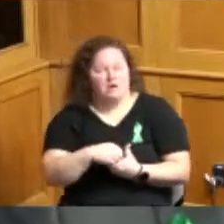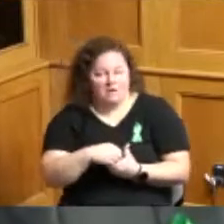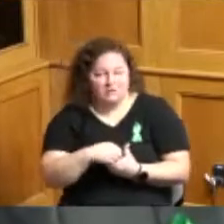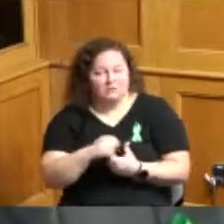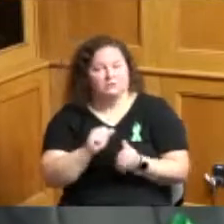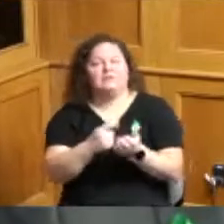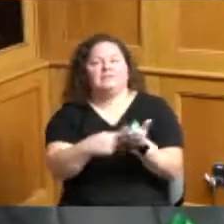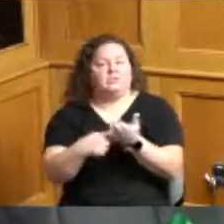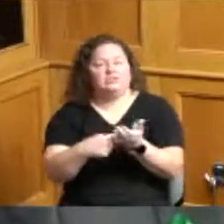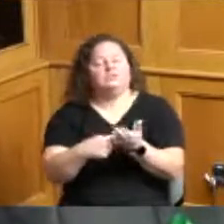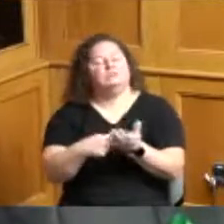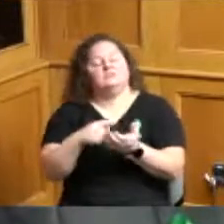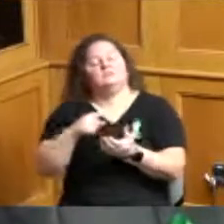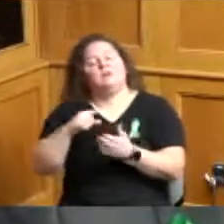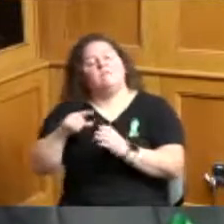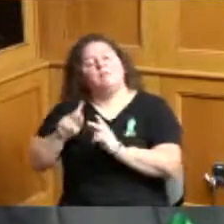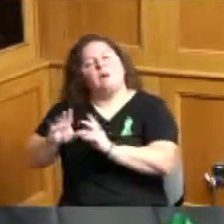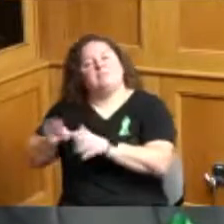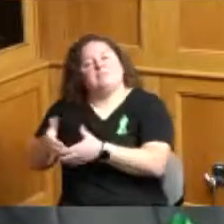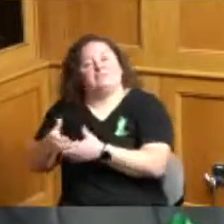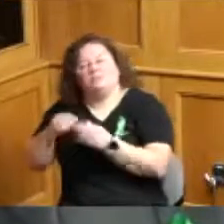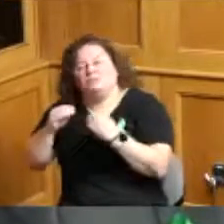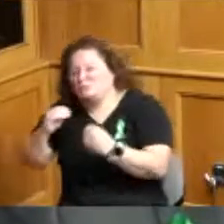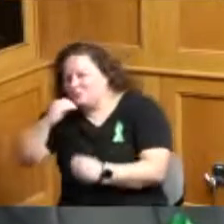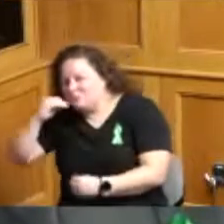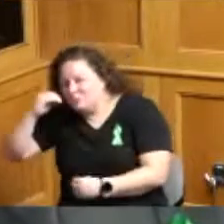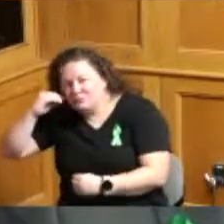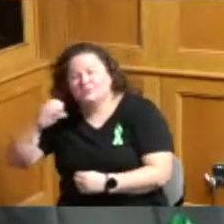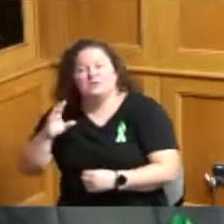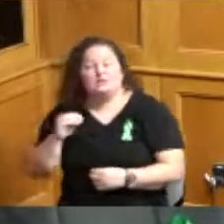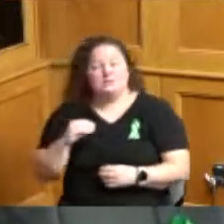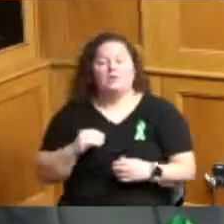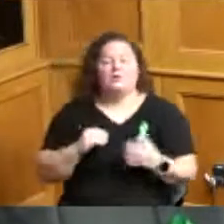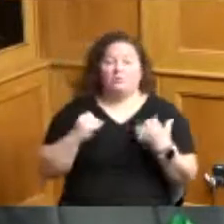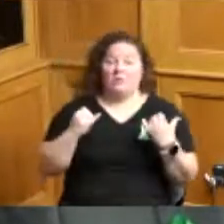and the work that she's done for this facility to be I'm going up now in Bond Hill is really